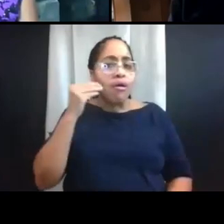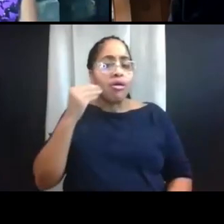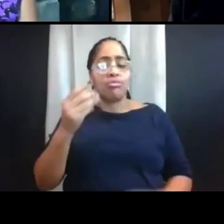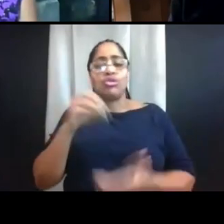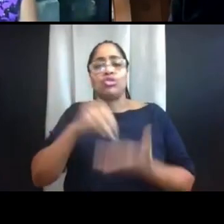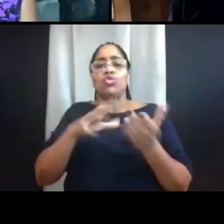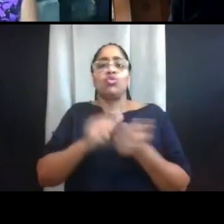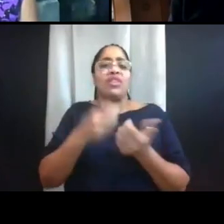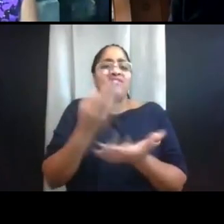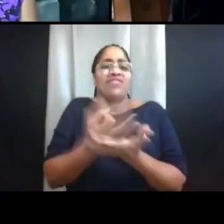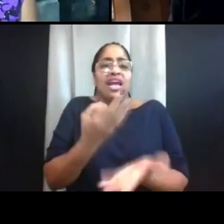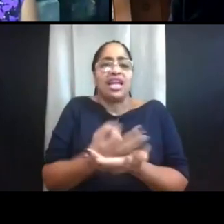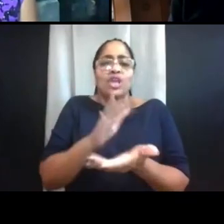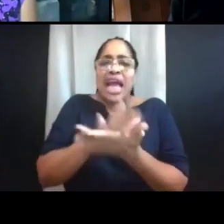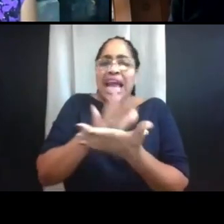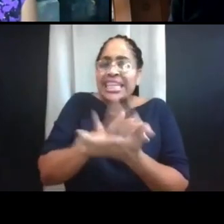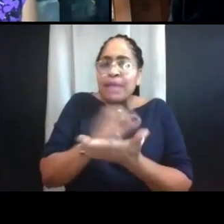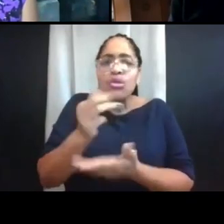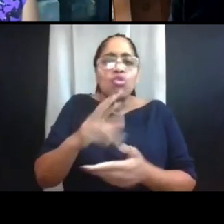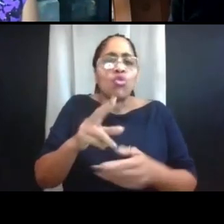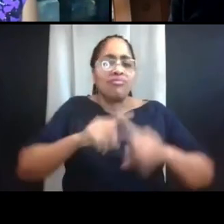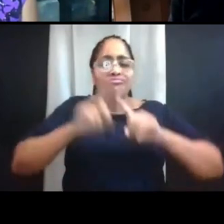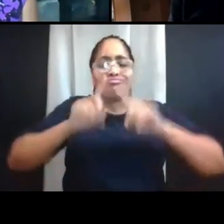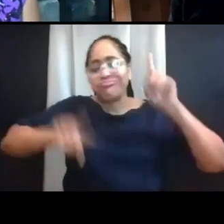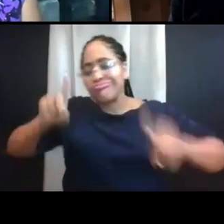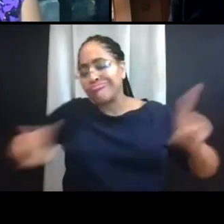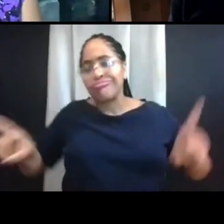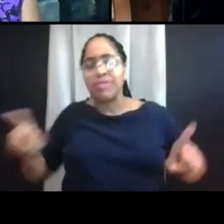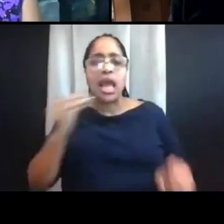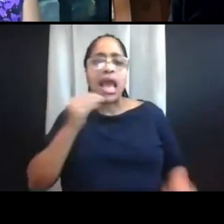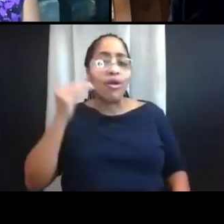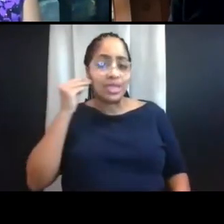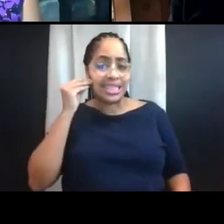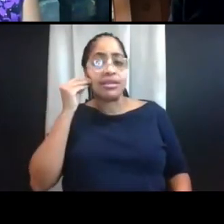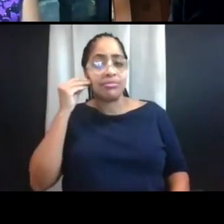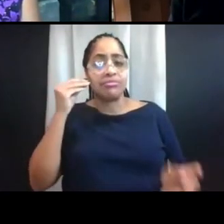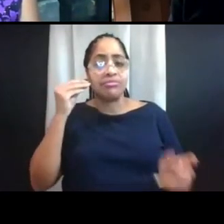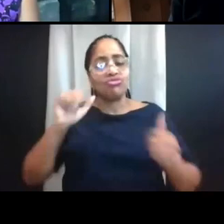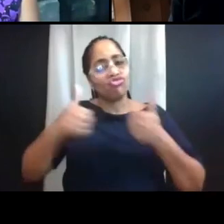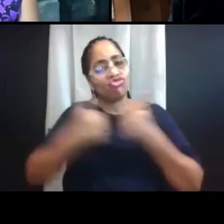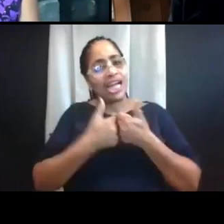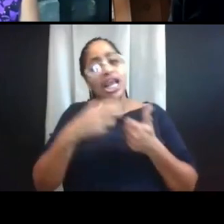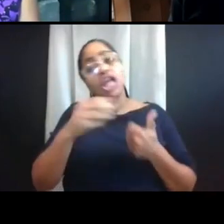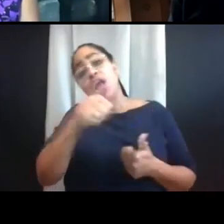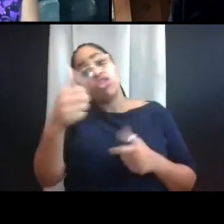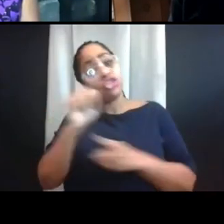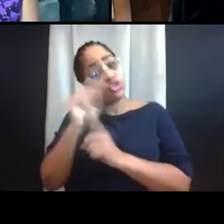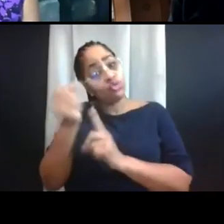or varied housing related challenges and other extenuating circumstances.